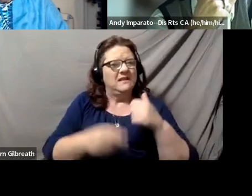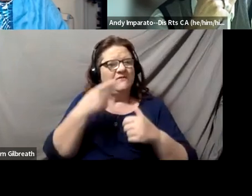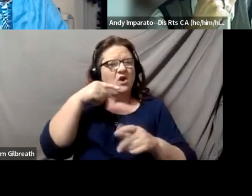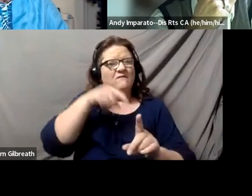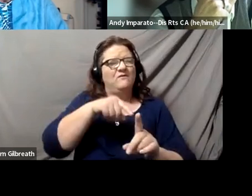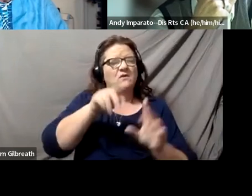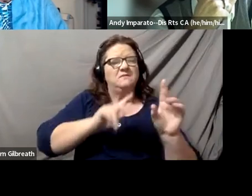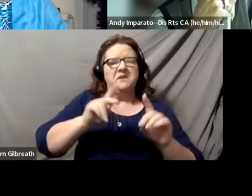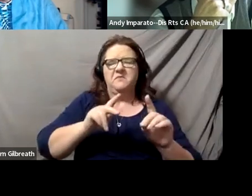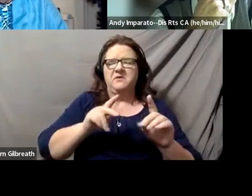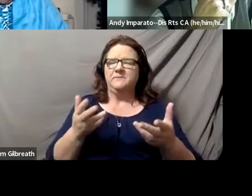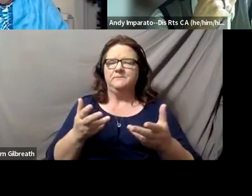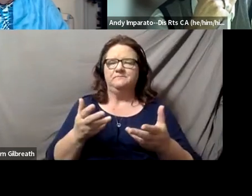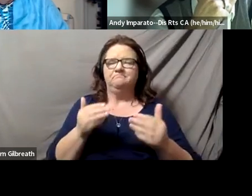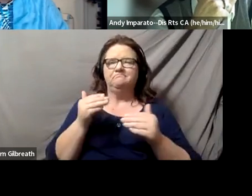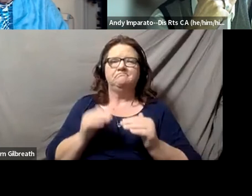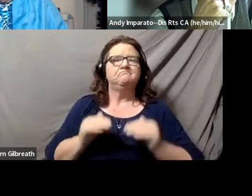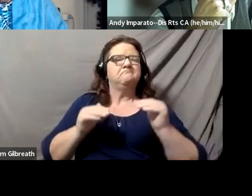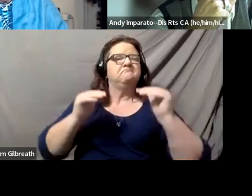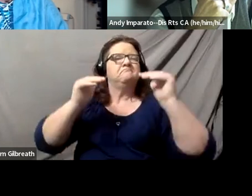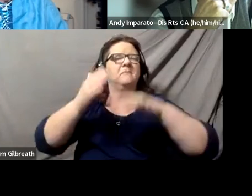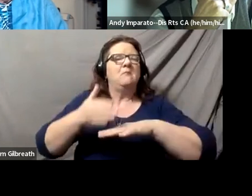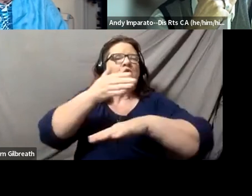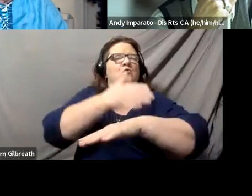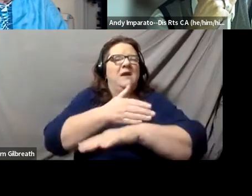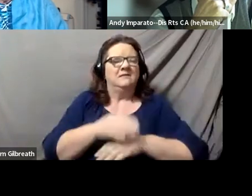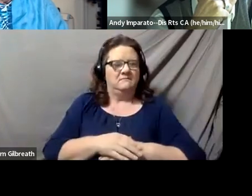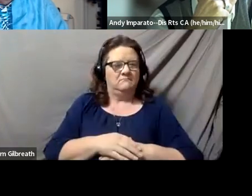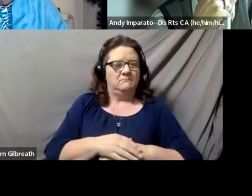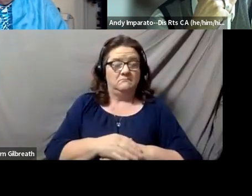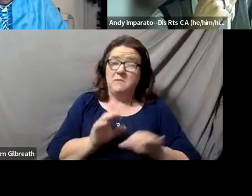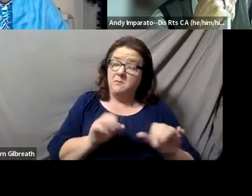to progress in a way that otherwise they possibly could be.